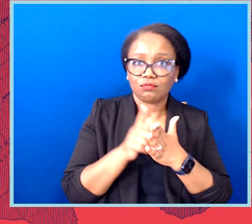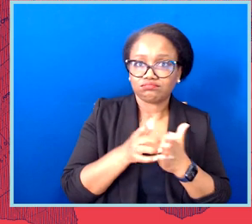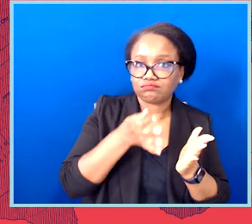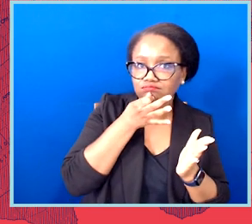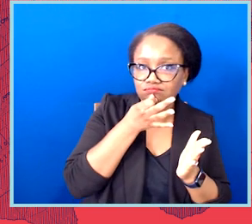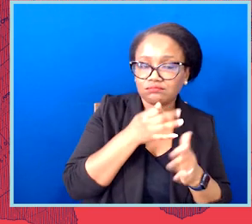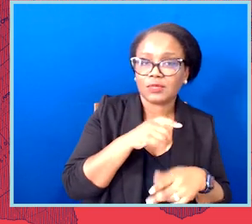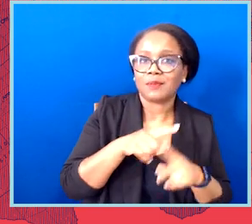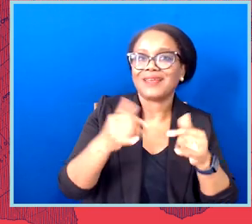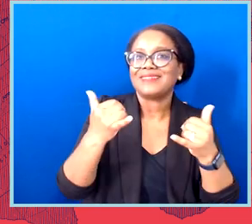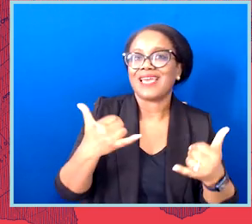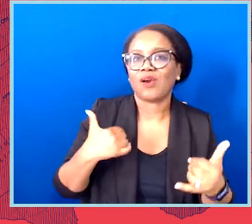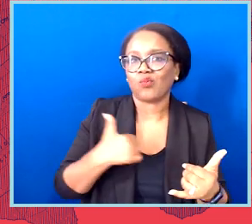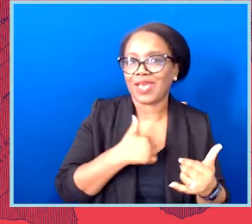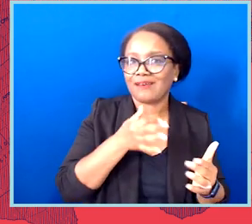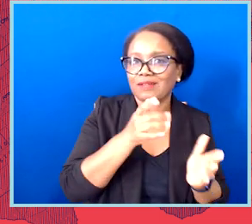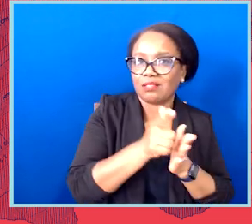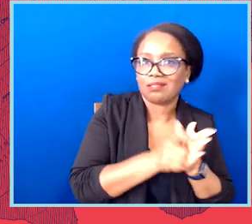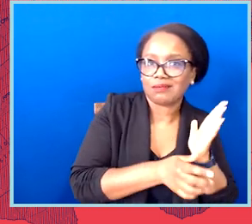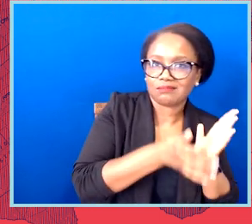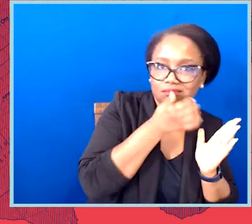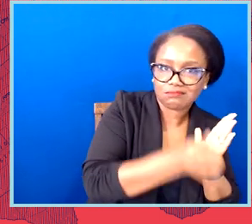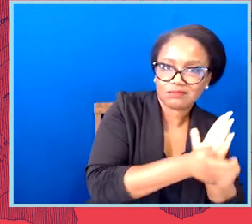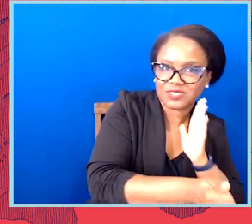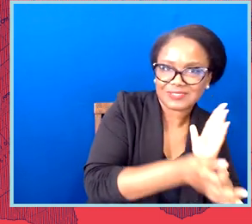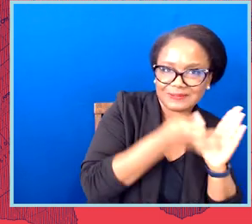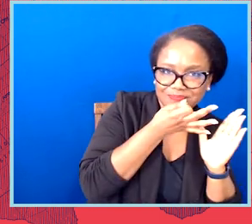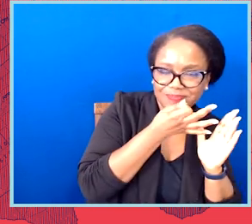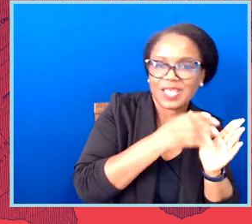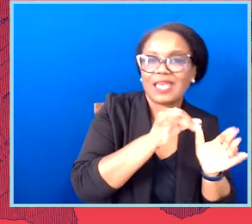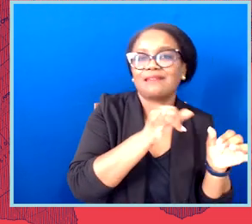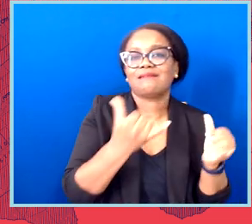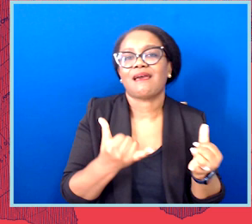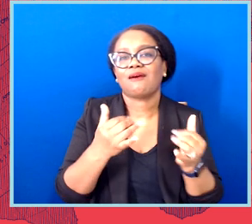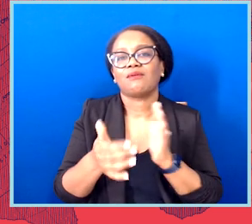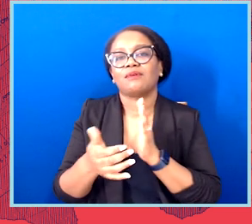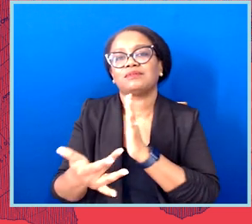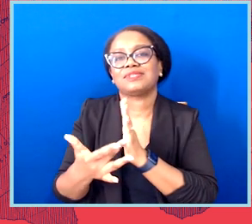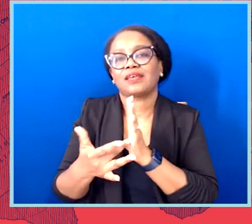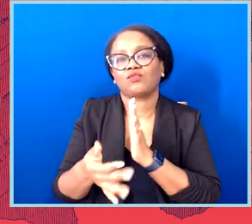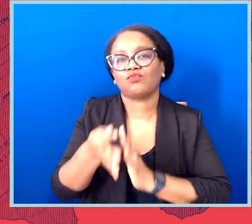have the technical capacity for map drawing and map analysis that forms the backbone of